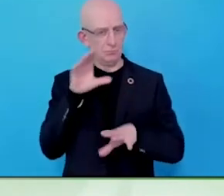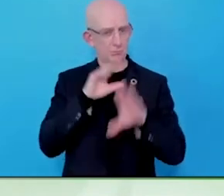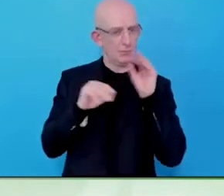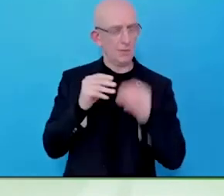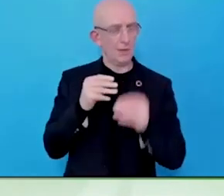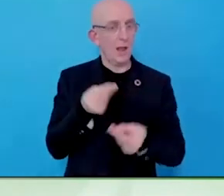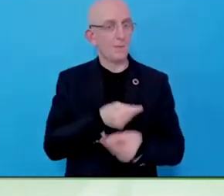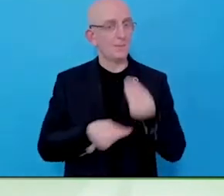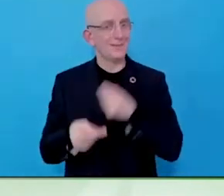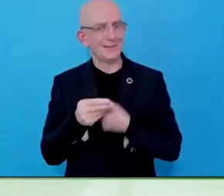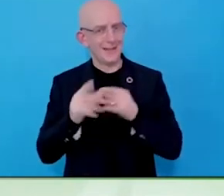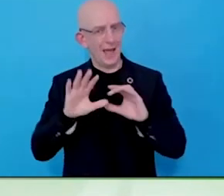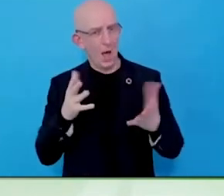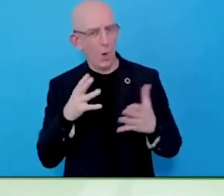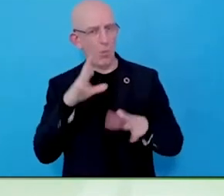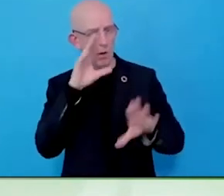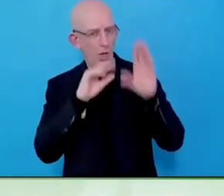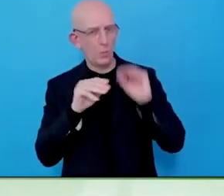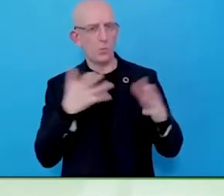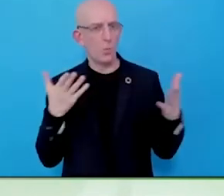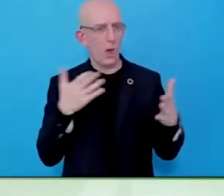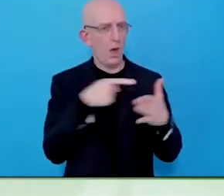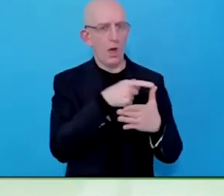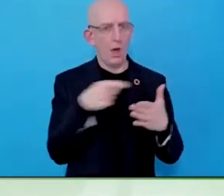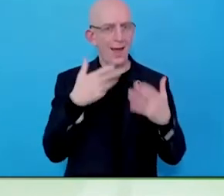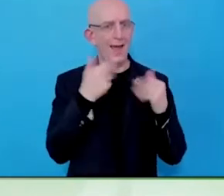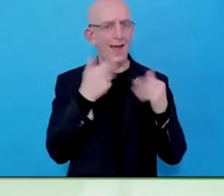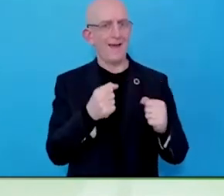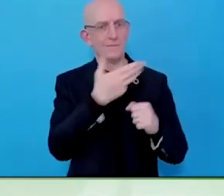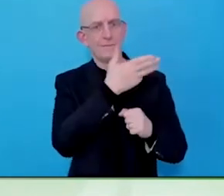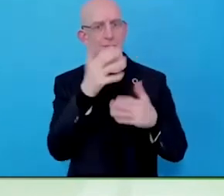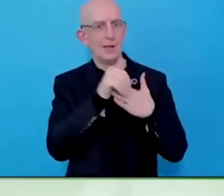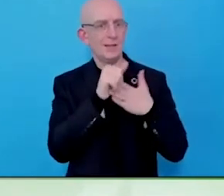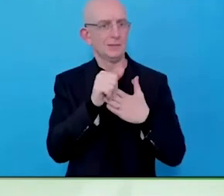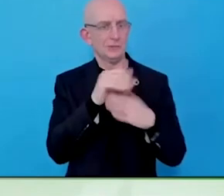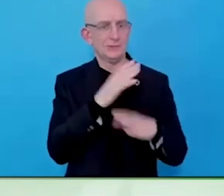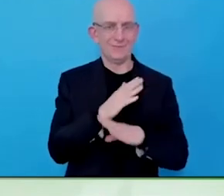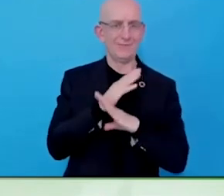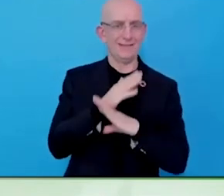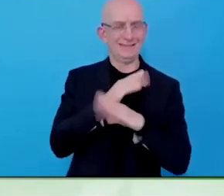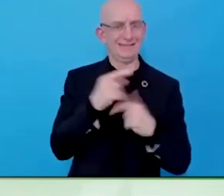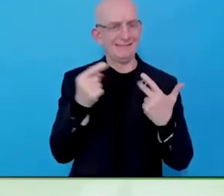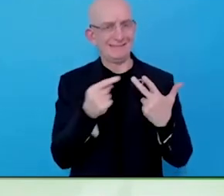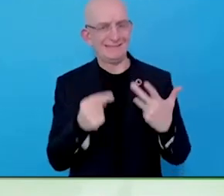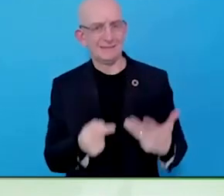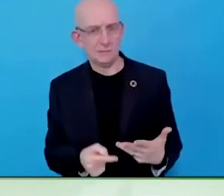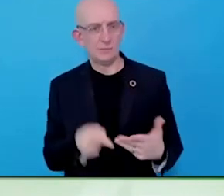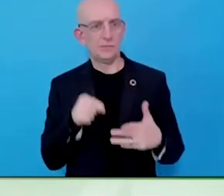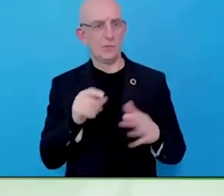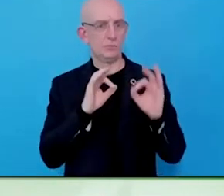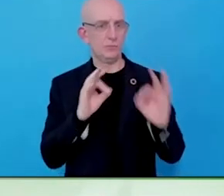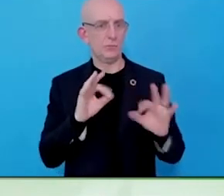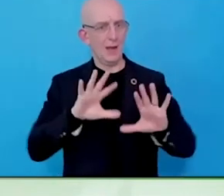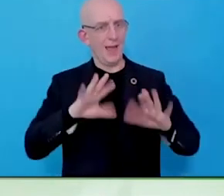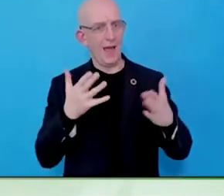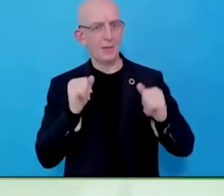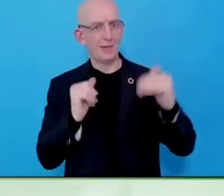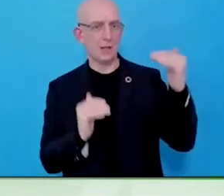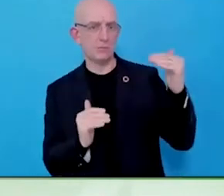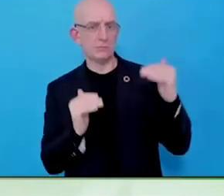What I've seen is the mentoring idea, and they are mentoring people